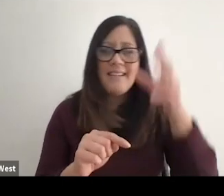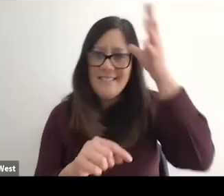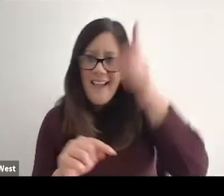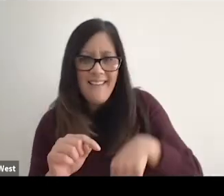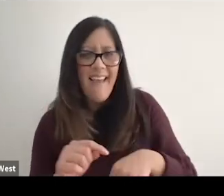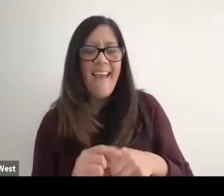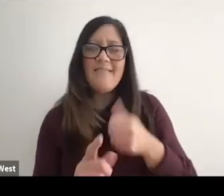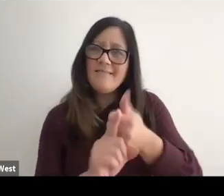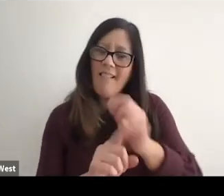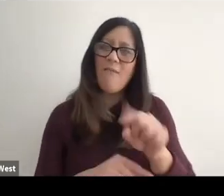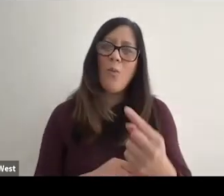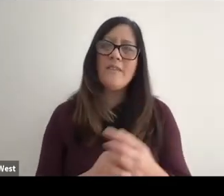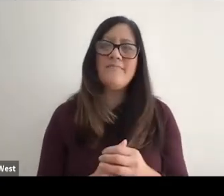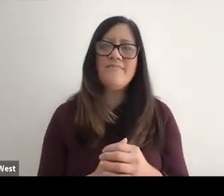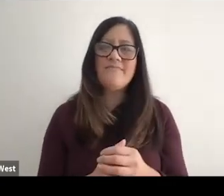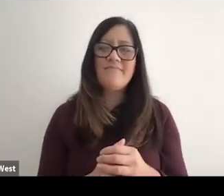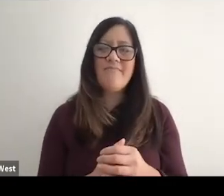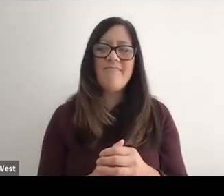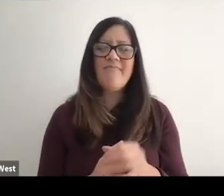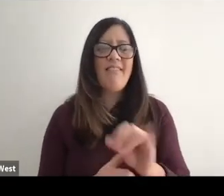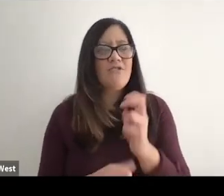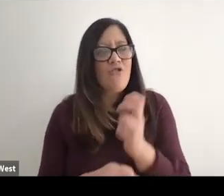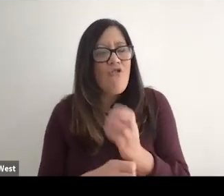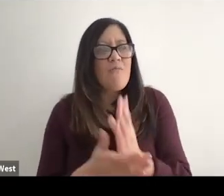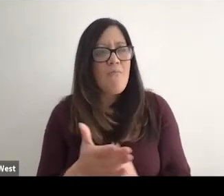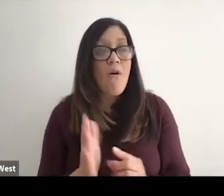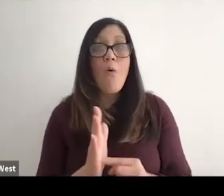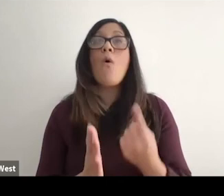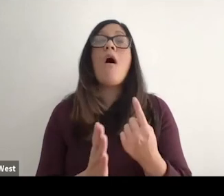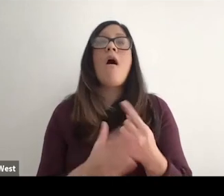Dad can't do it for you. No one can do it for you but yourself, so that's the hard part about it.